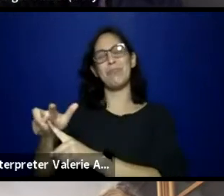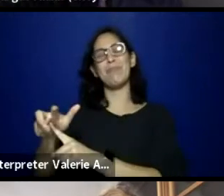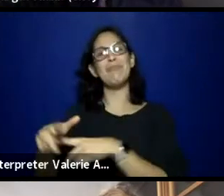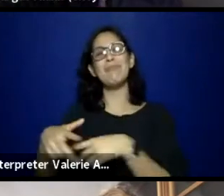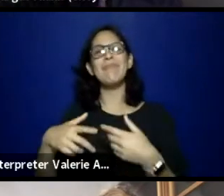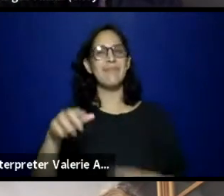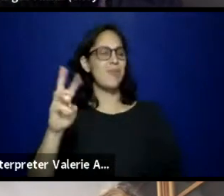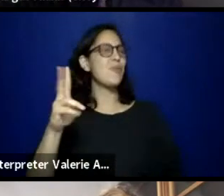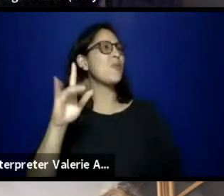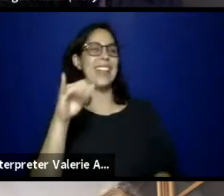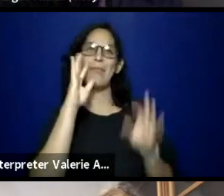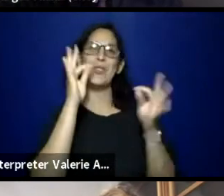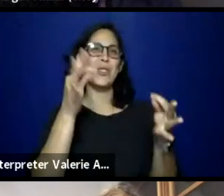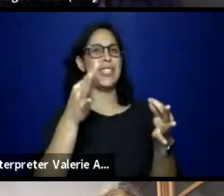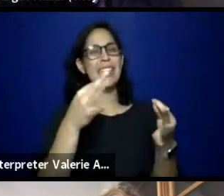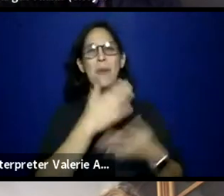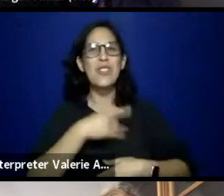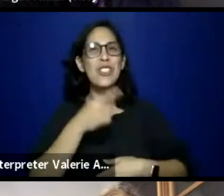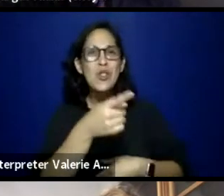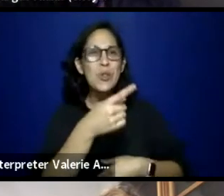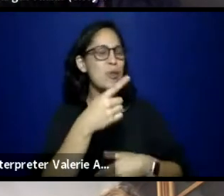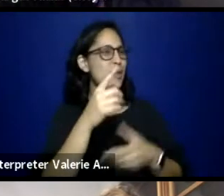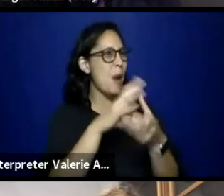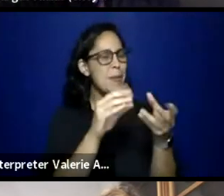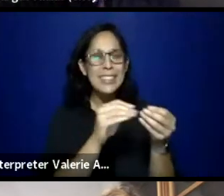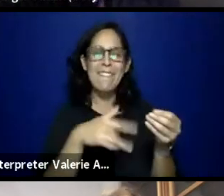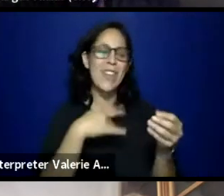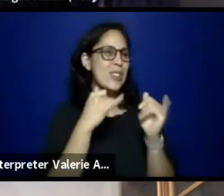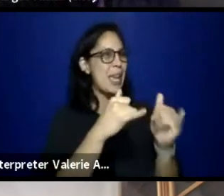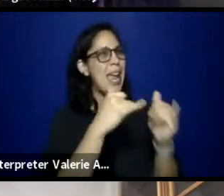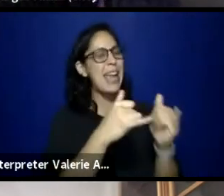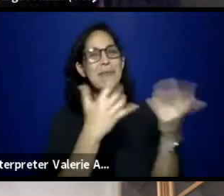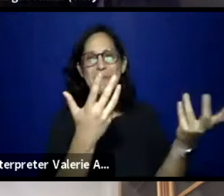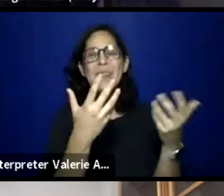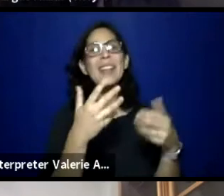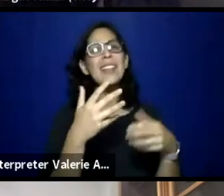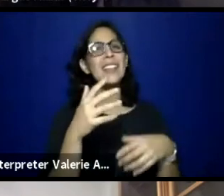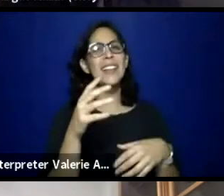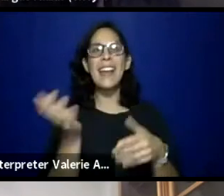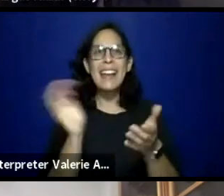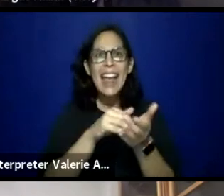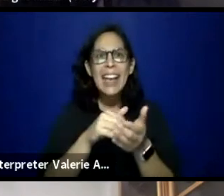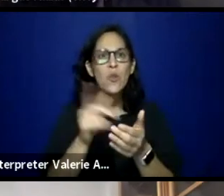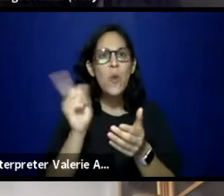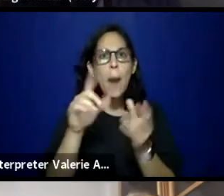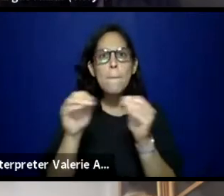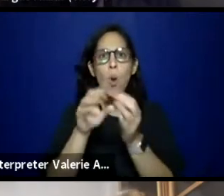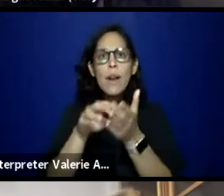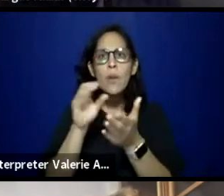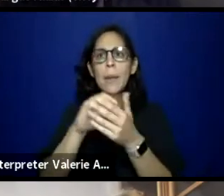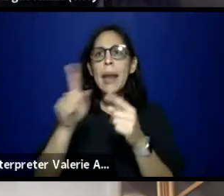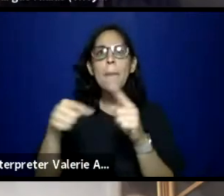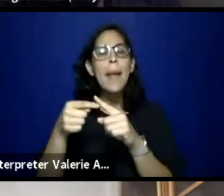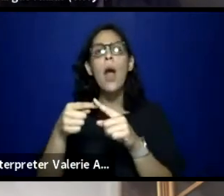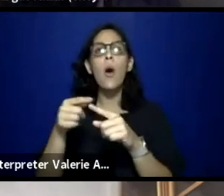and I appreciate you for verbalizing it. Tell us where we can find out more information about The WOMB Collective.